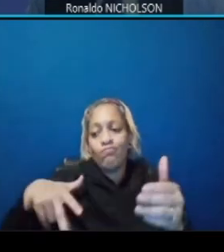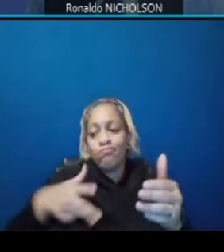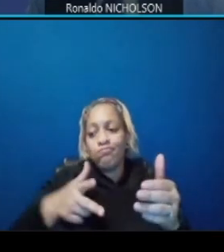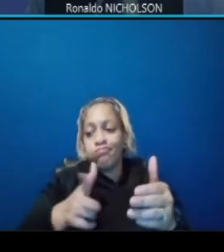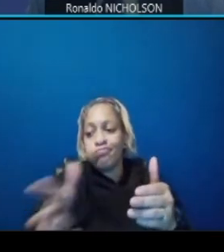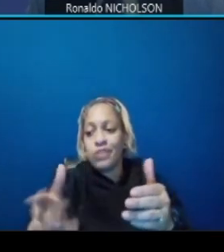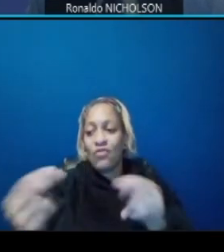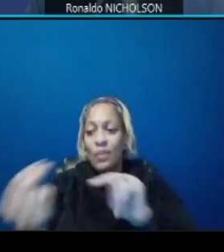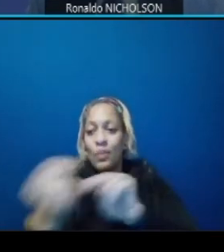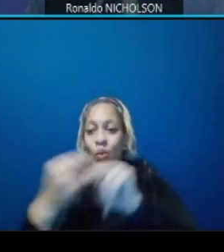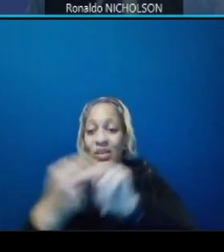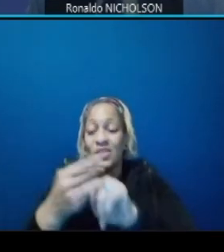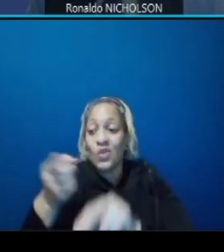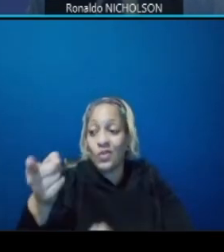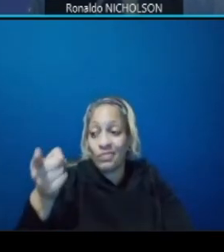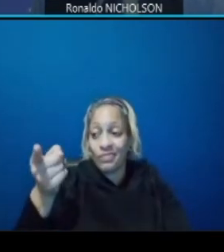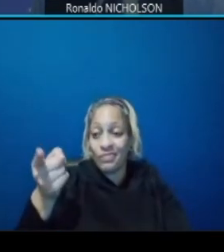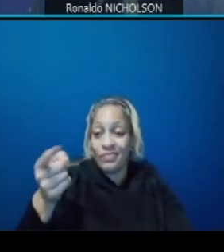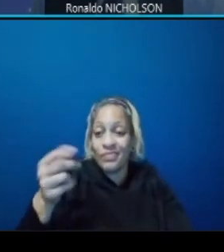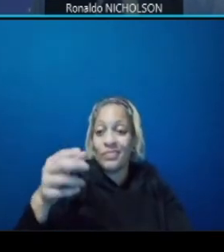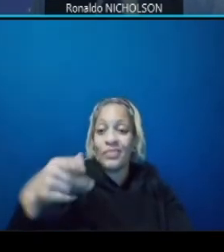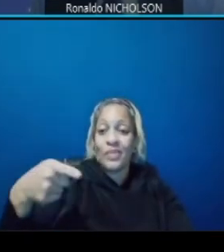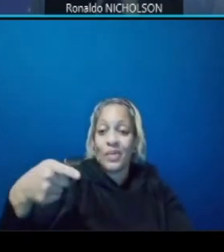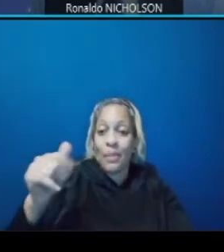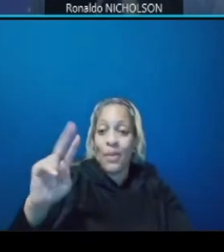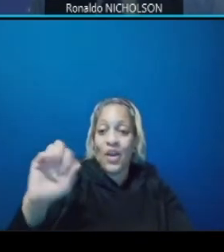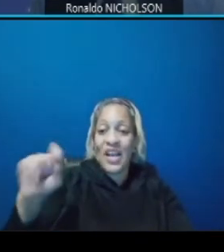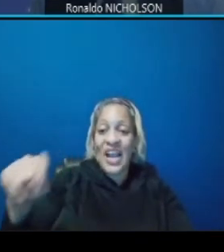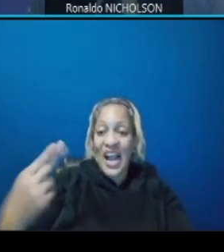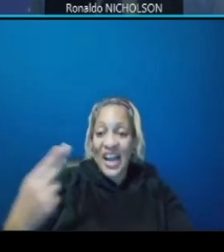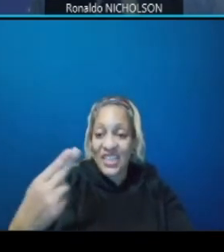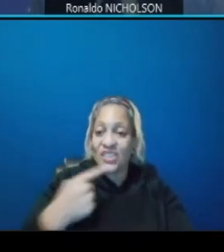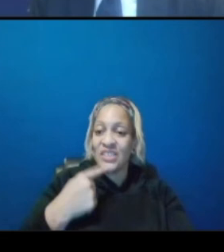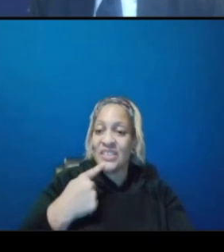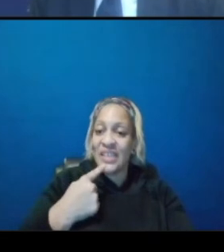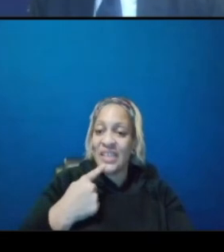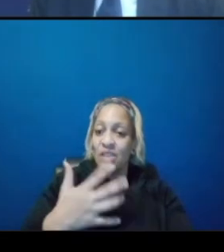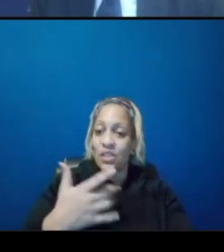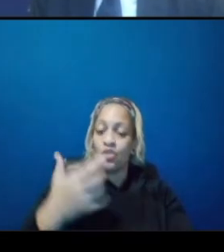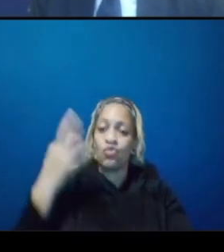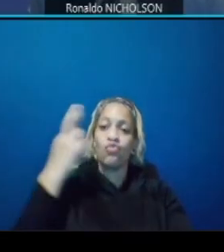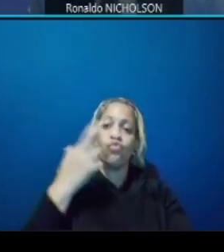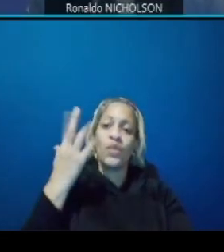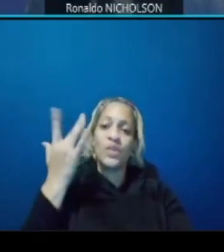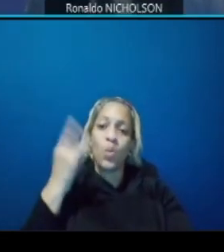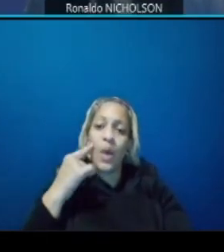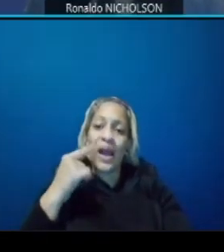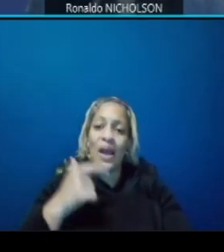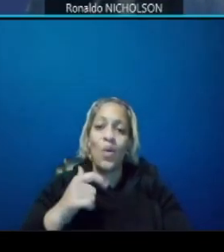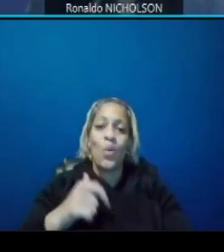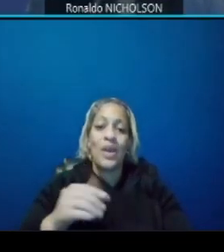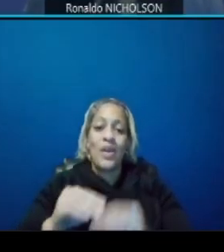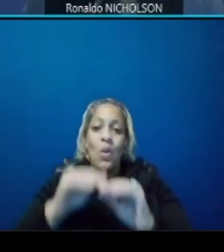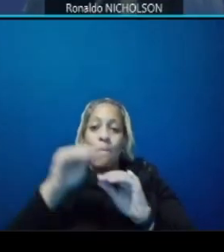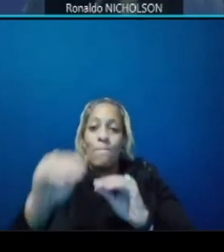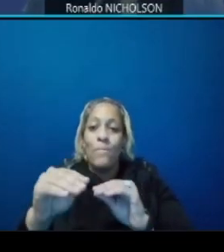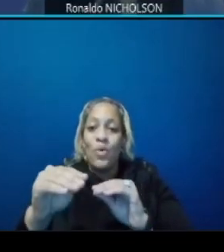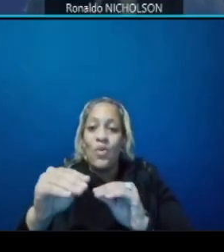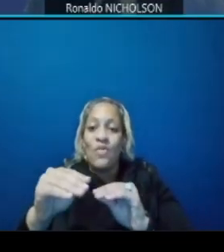is saying that uh one of the reasons that we're moving uh the entrance or the exit from southbound